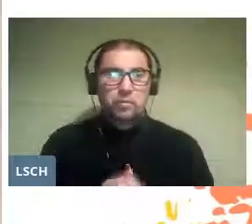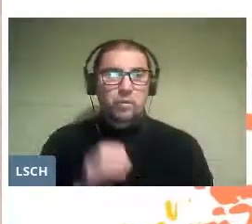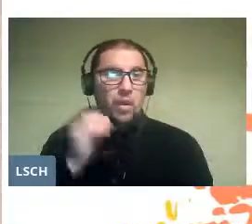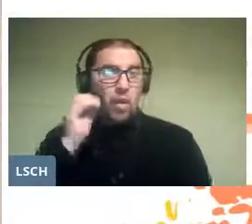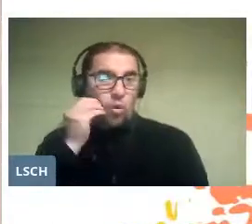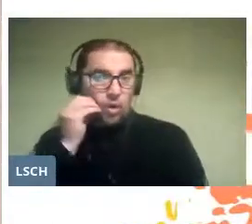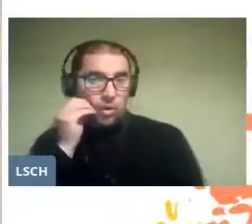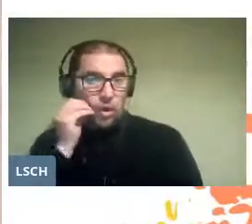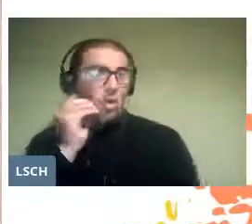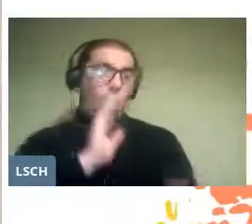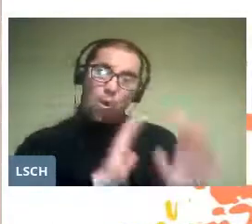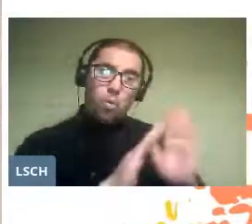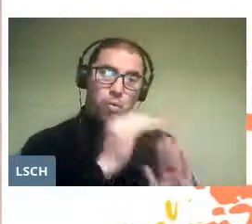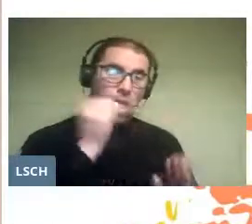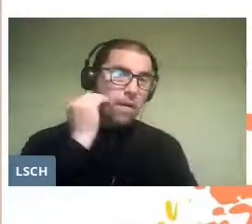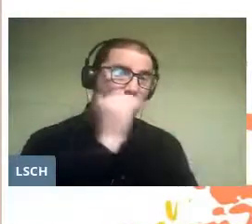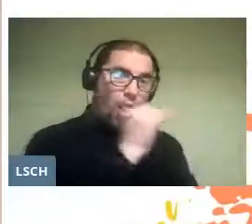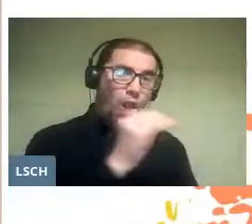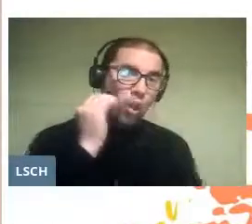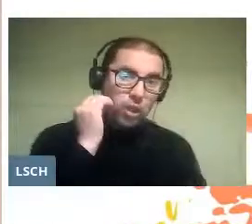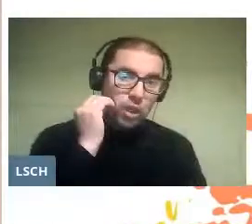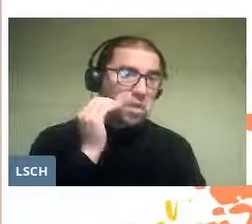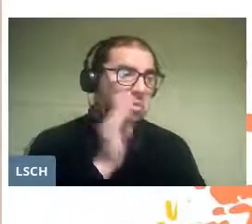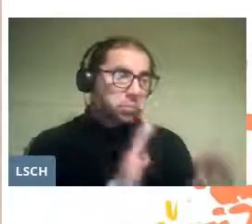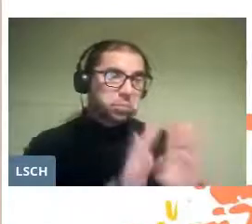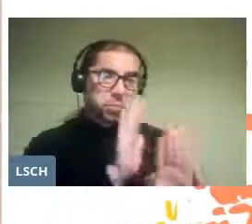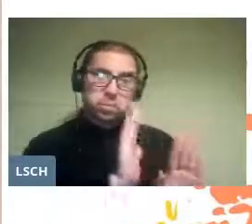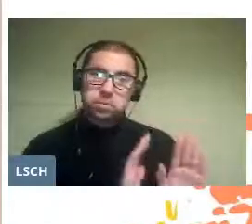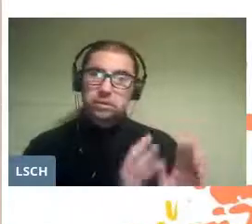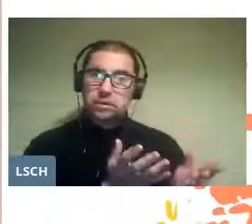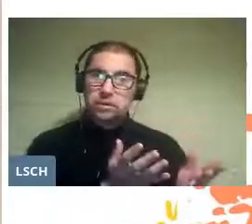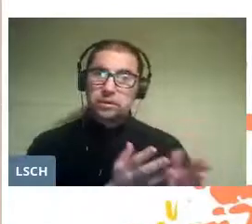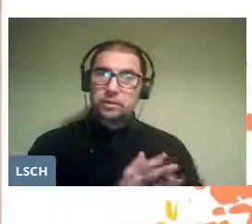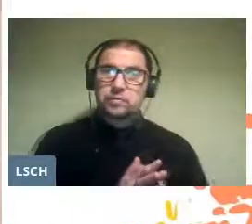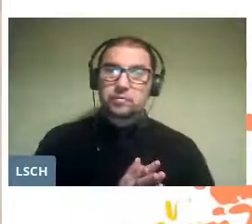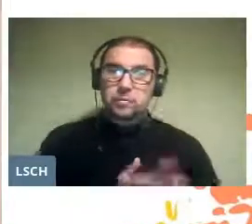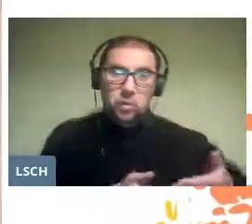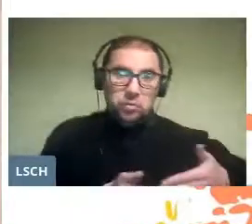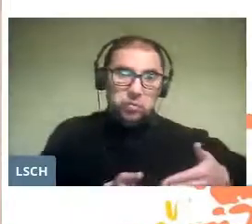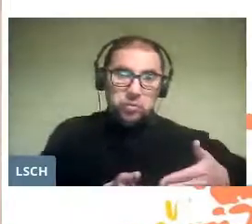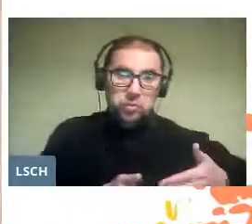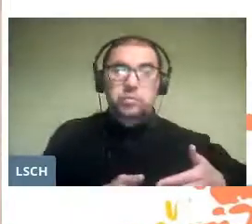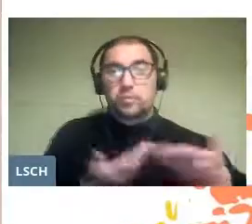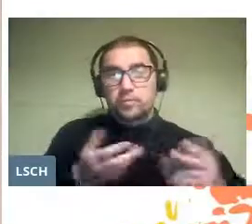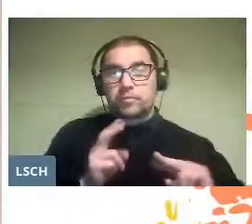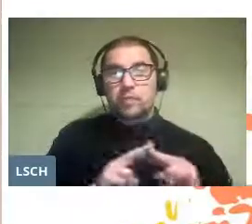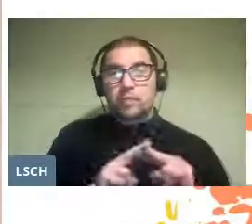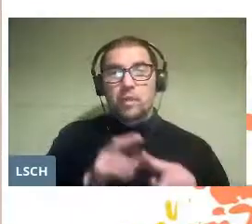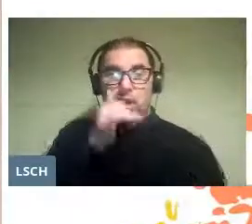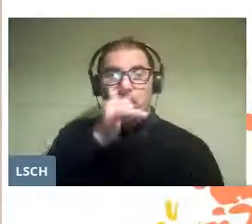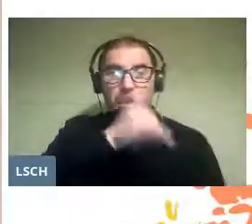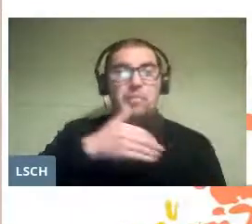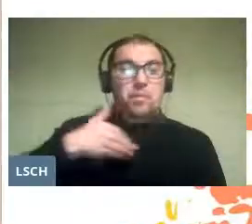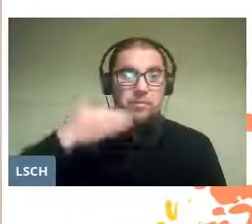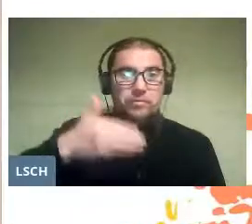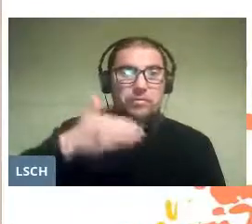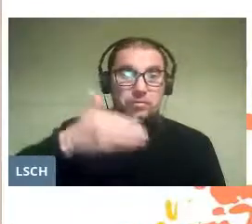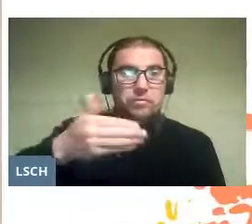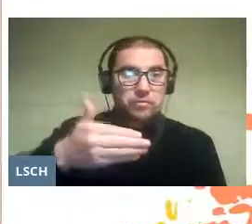the grandparents had the responsibility to care for the new creatures, and they generated time for the transmission